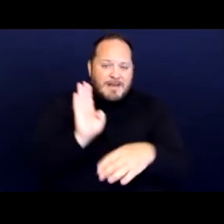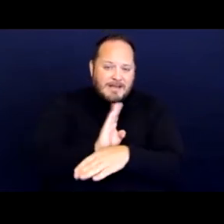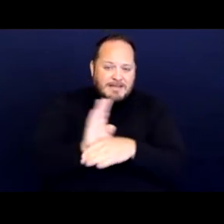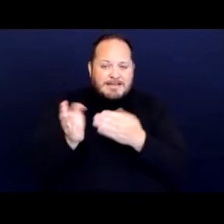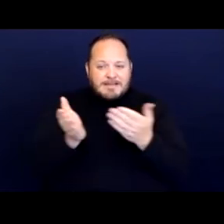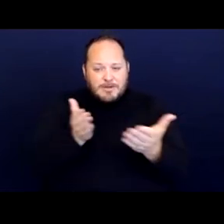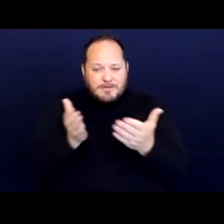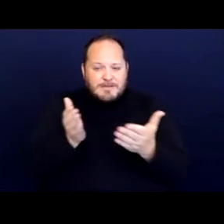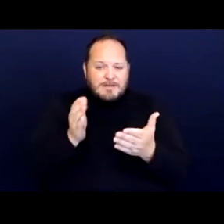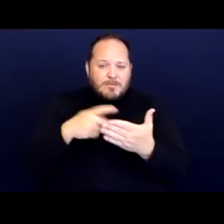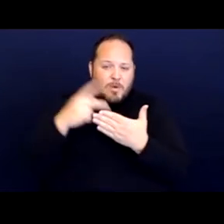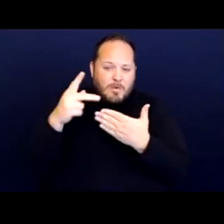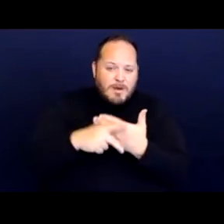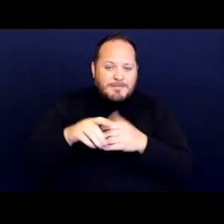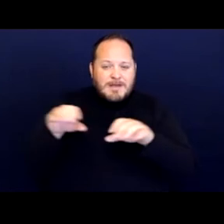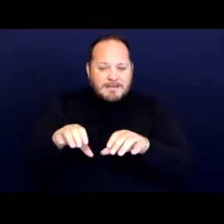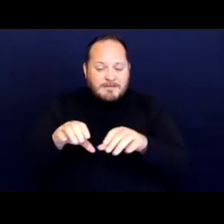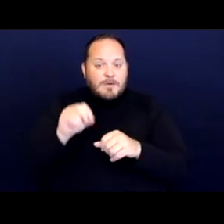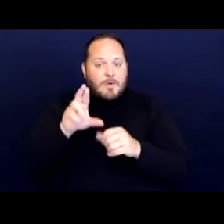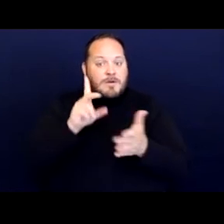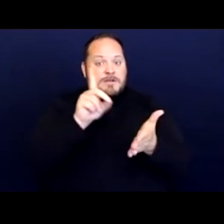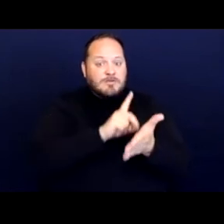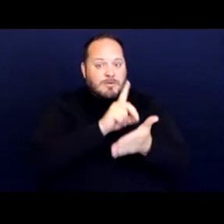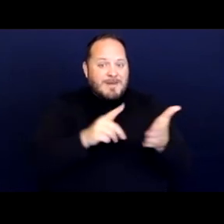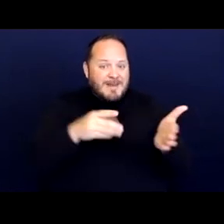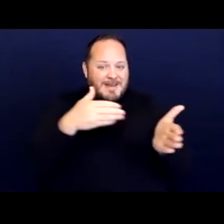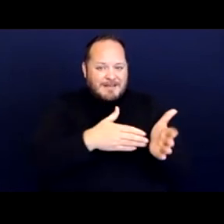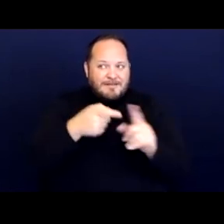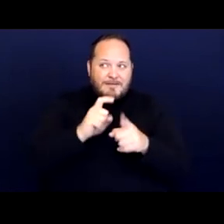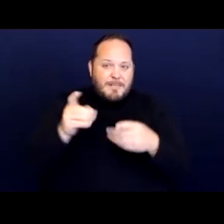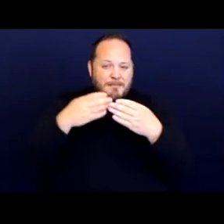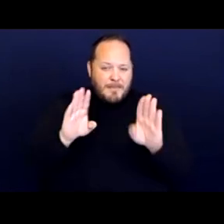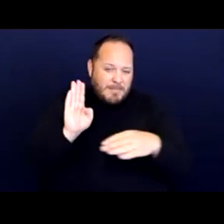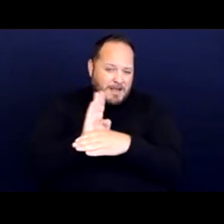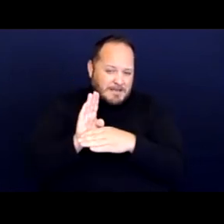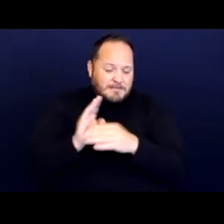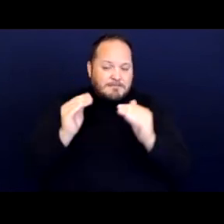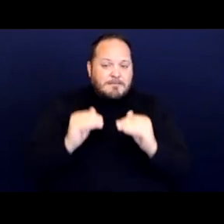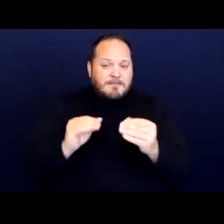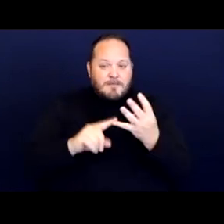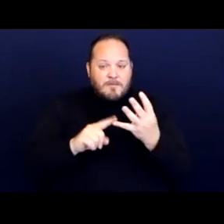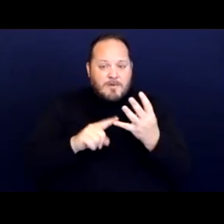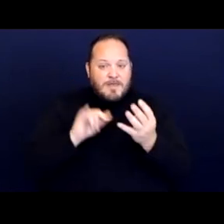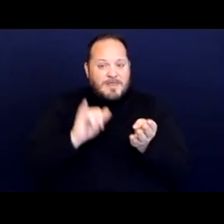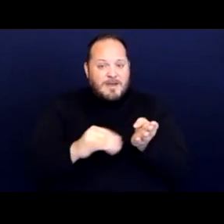or otherwise discriminated against by the public entity. And four such exclusion denial of benefits